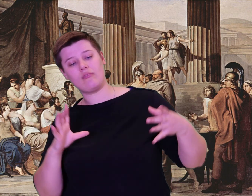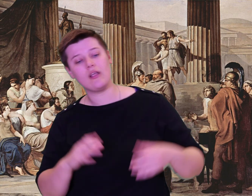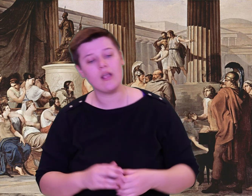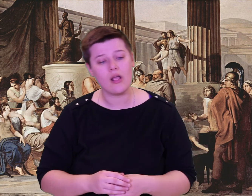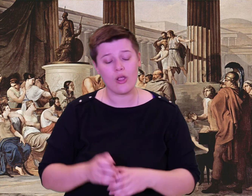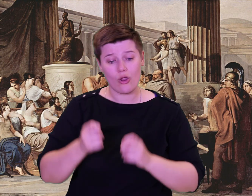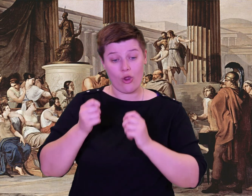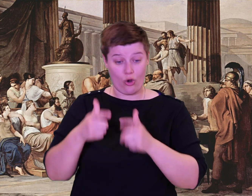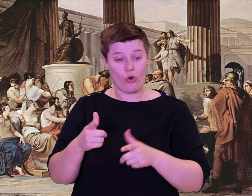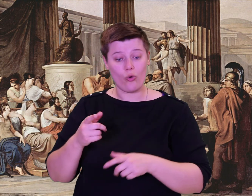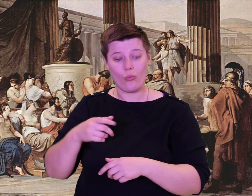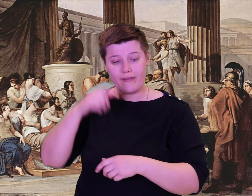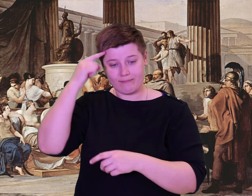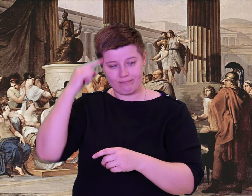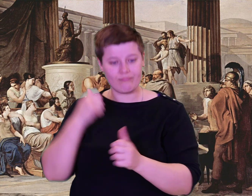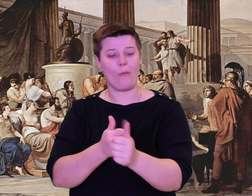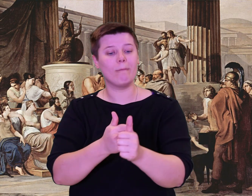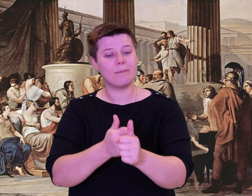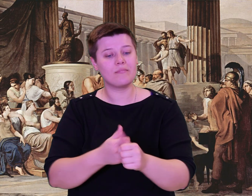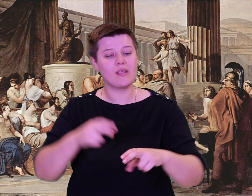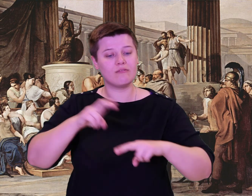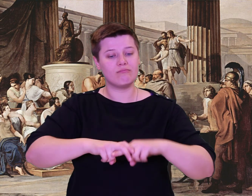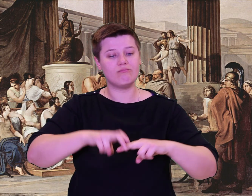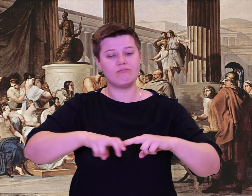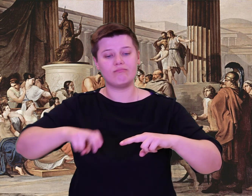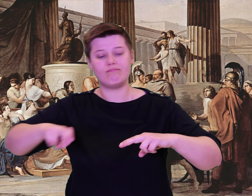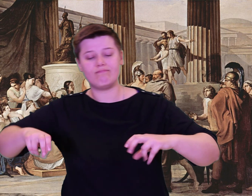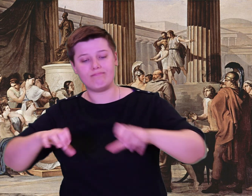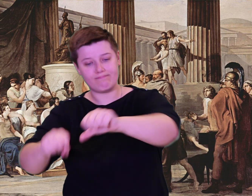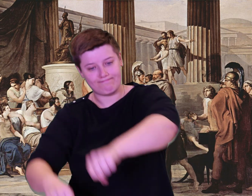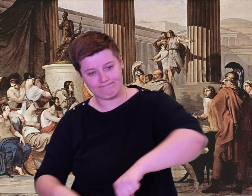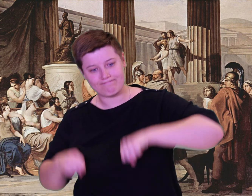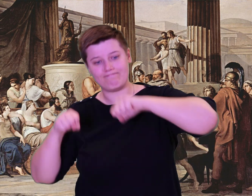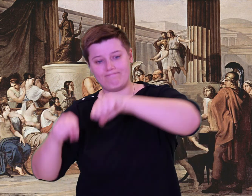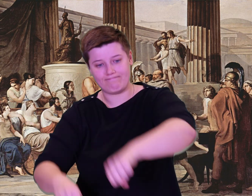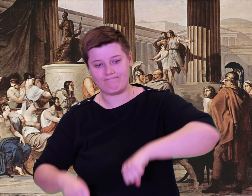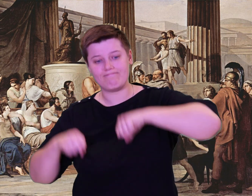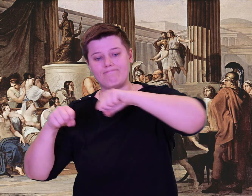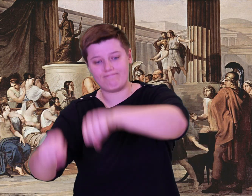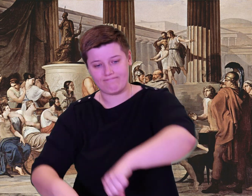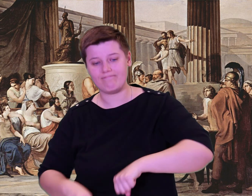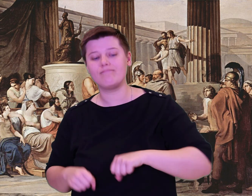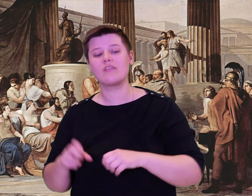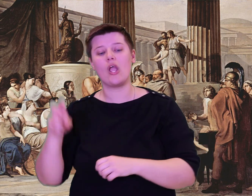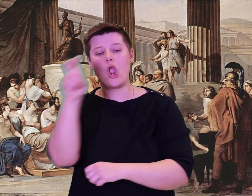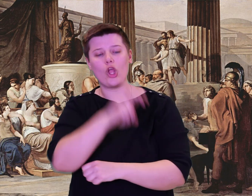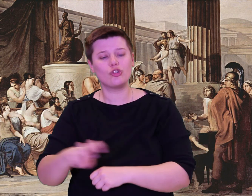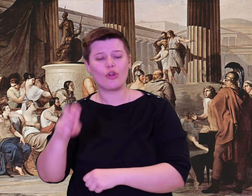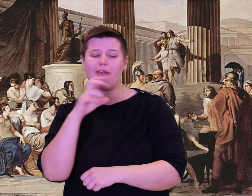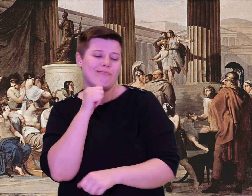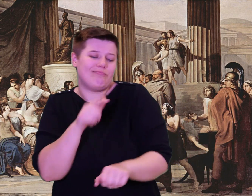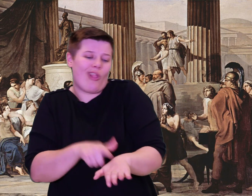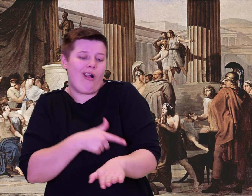Cicones, we all took gallons of it, poured in great big pitchers.